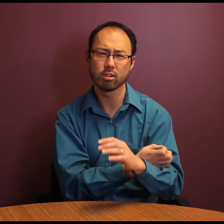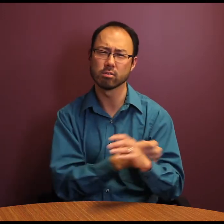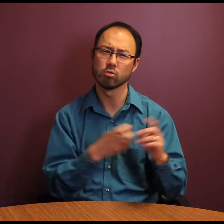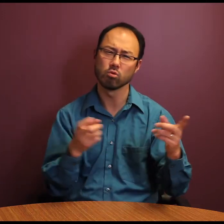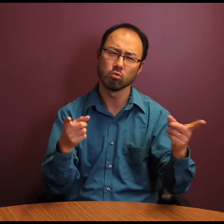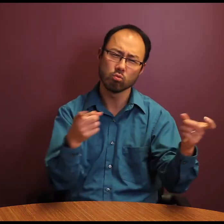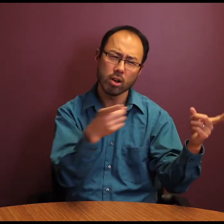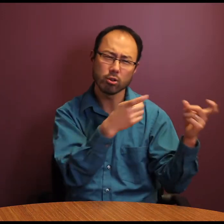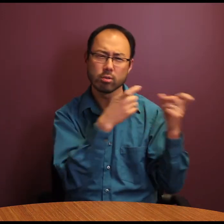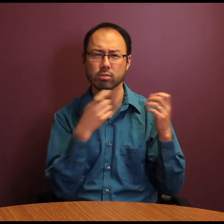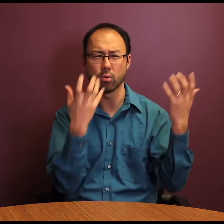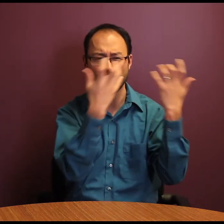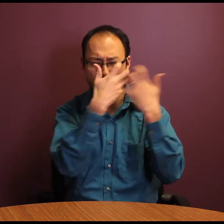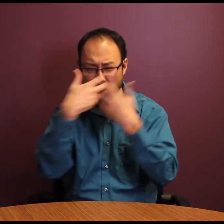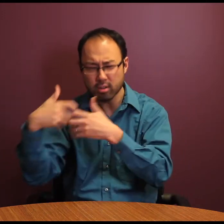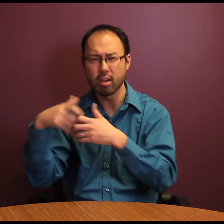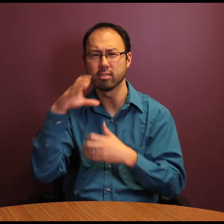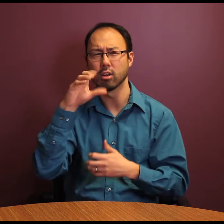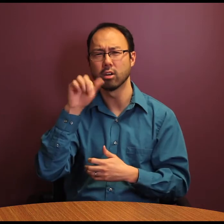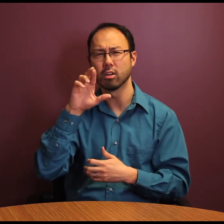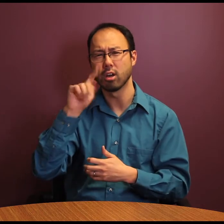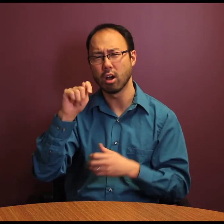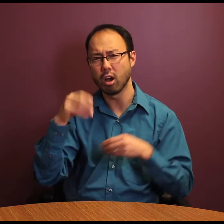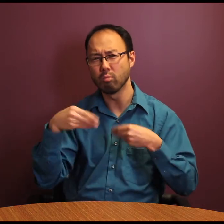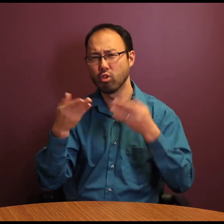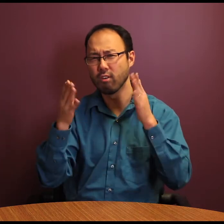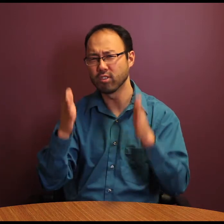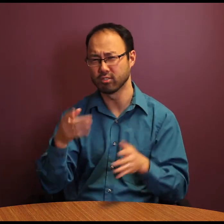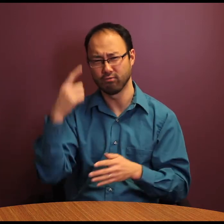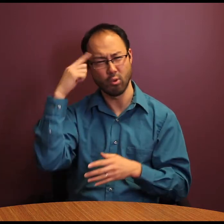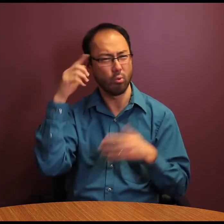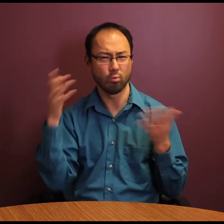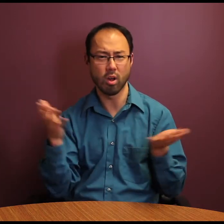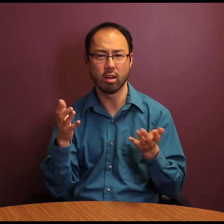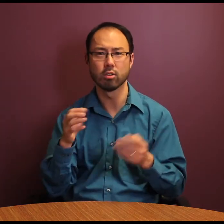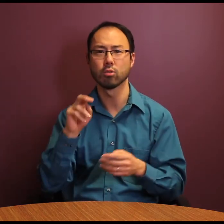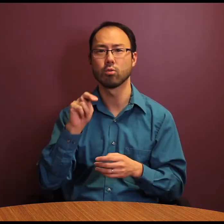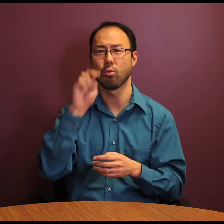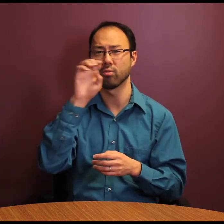service and generous contribution of many hours of time in recruiting and organizing